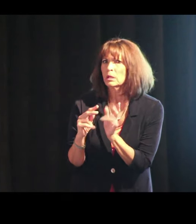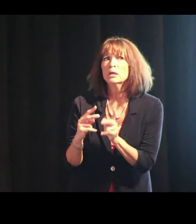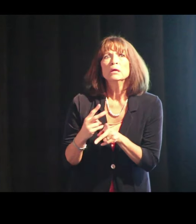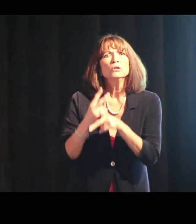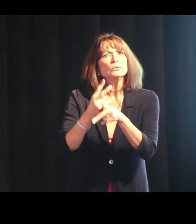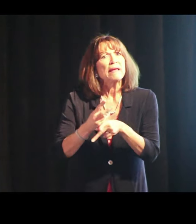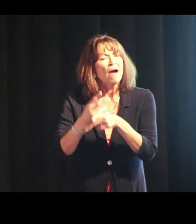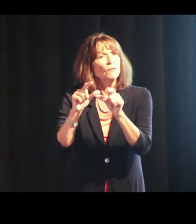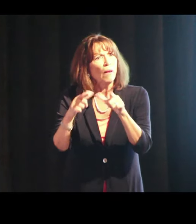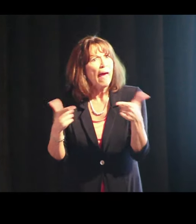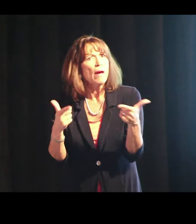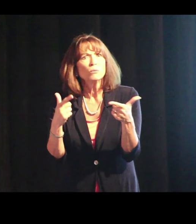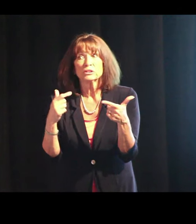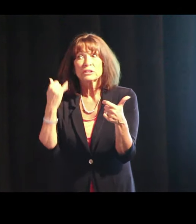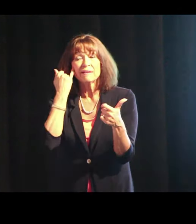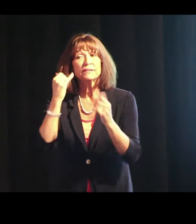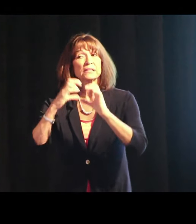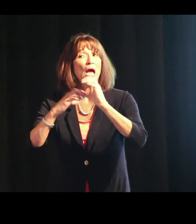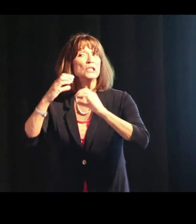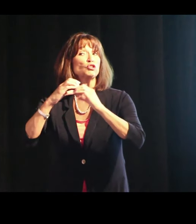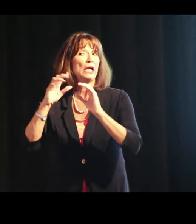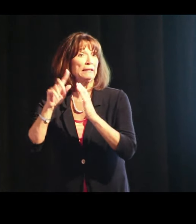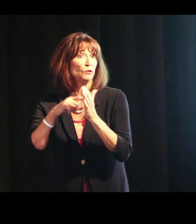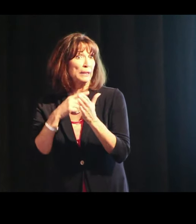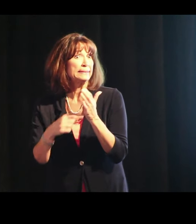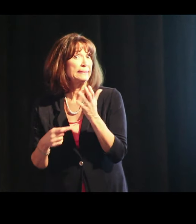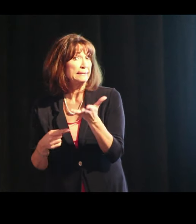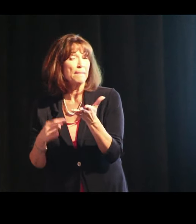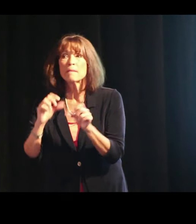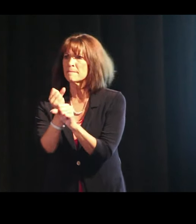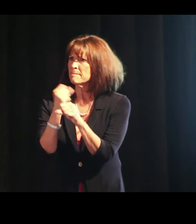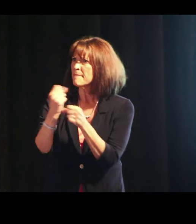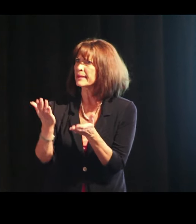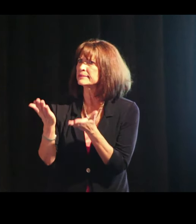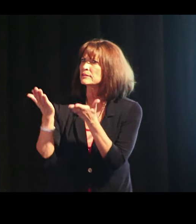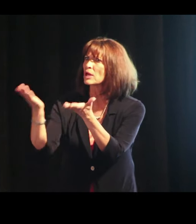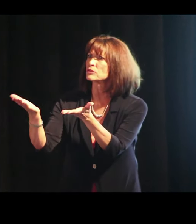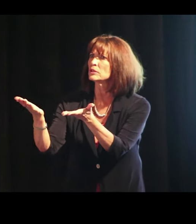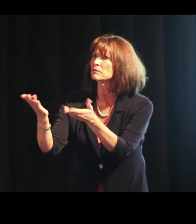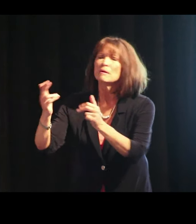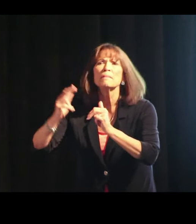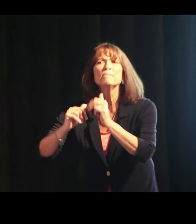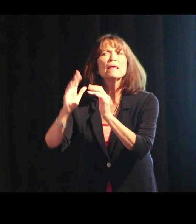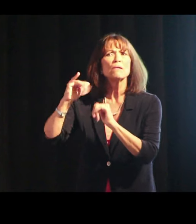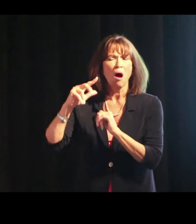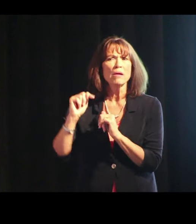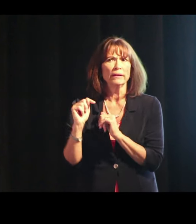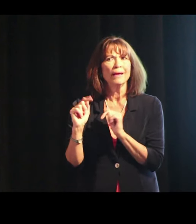and use more careful language if is going to be constructive criticism, make suggestions and build on it.